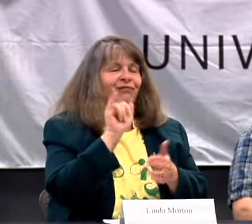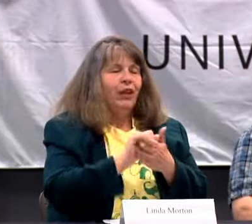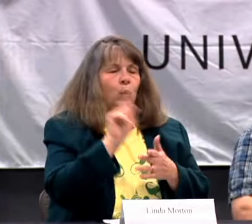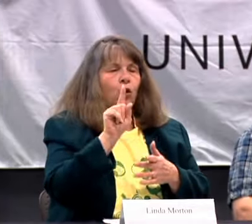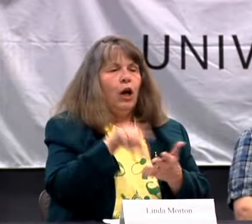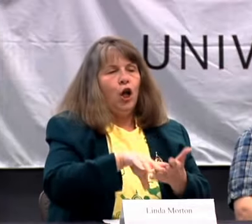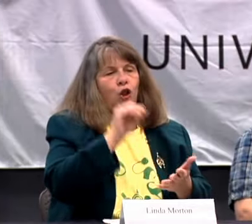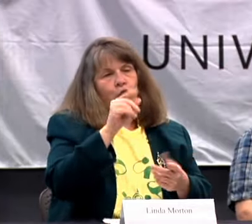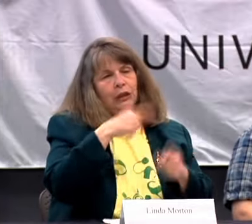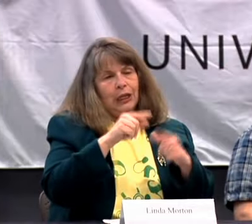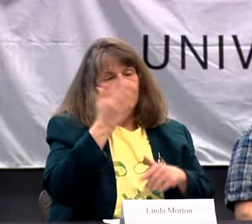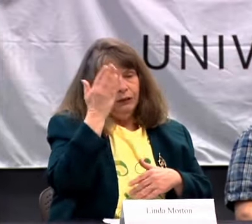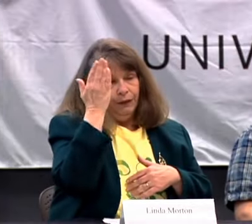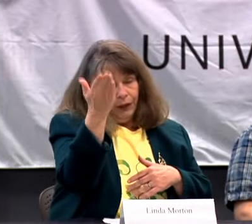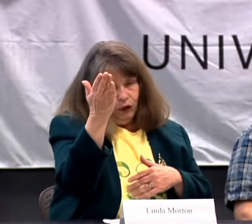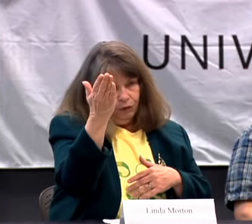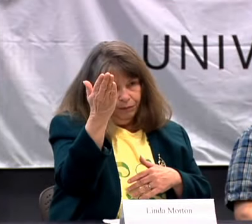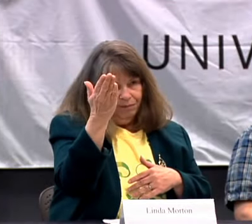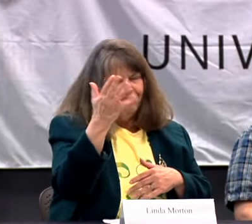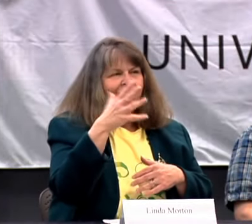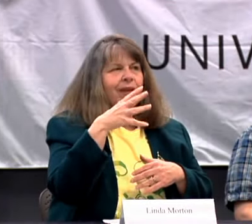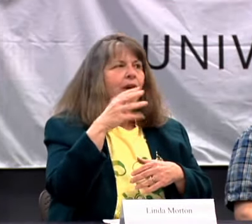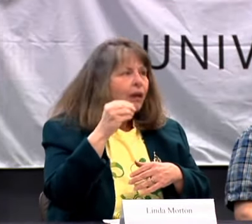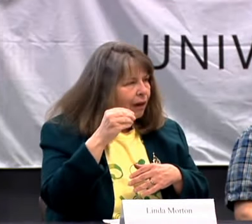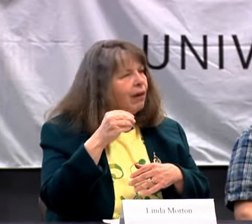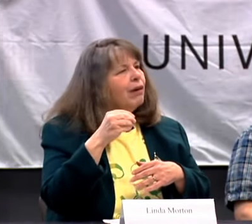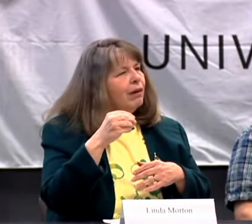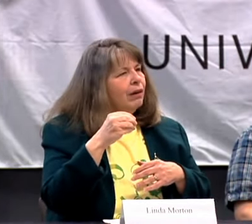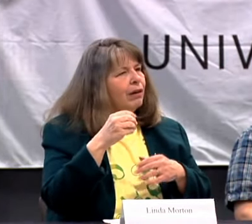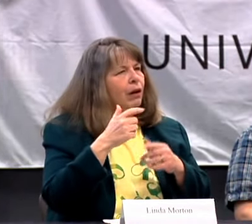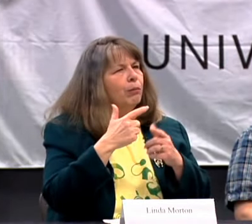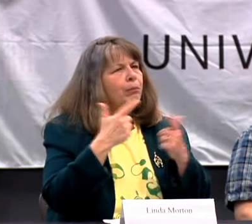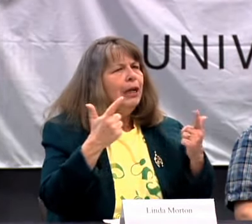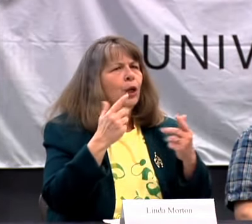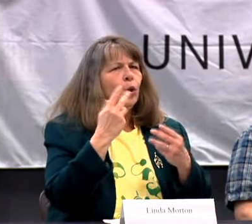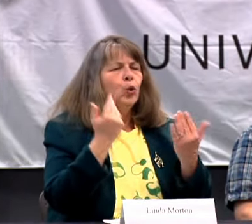AND I WENT TO GALLAUDET UNIVERSITY, AND THAT'S WHERE I LEARNED SIGN